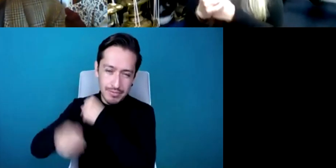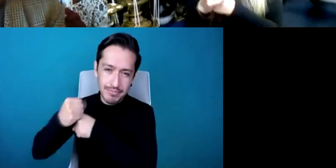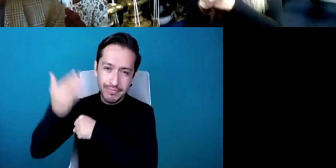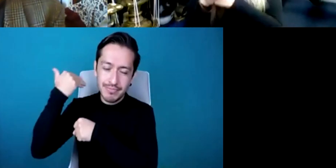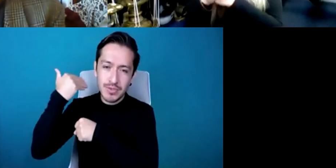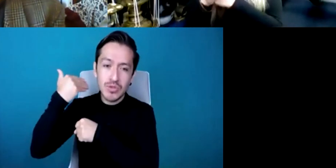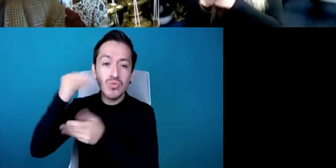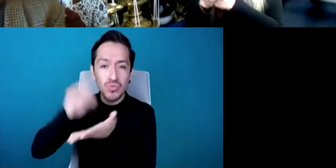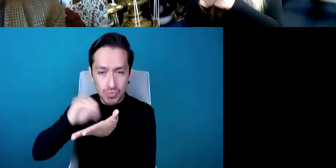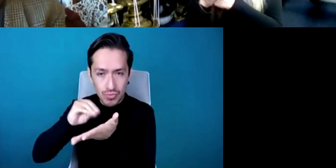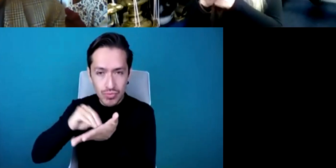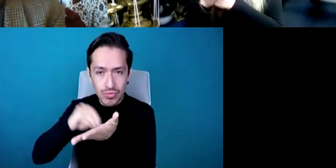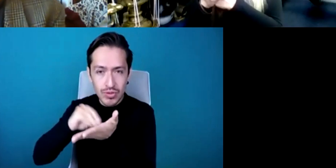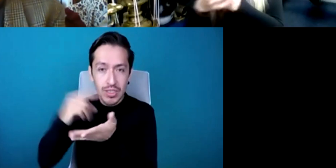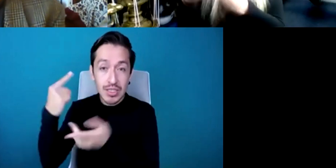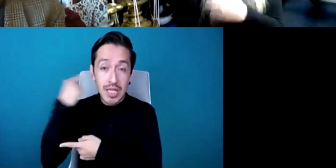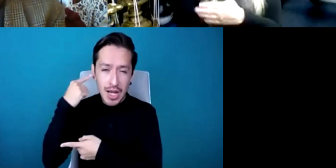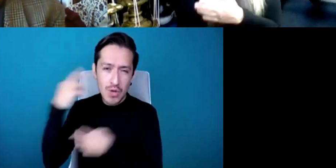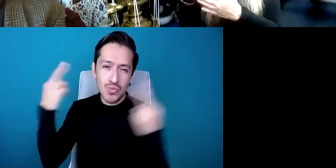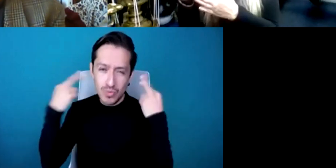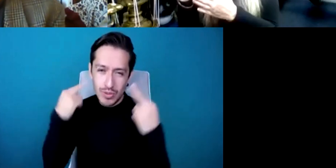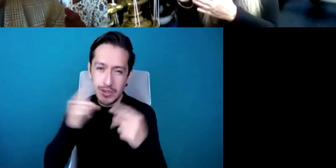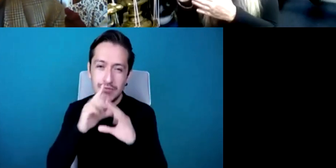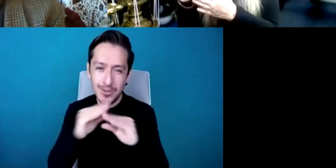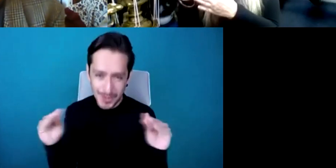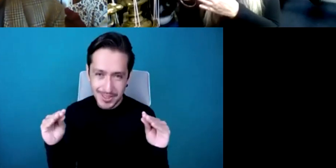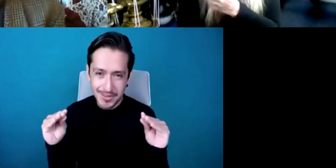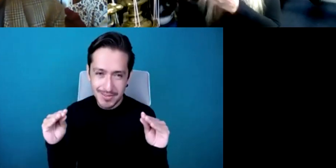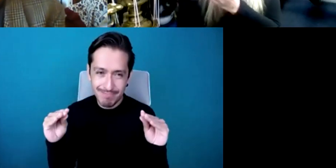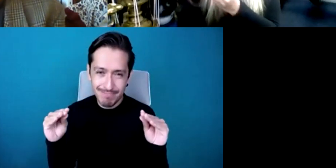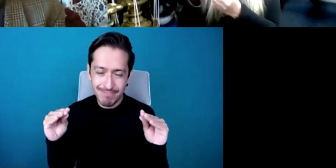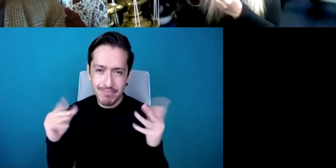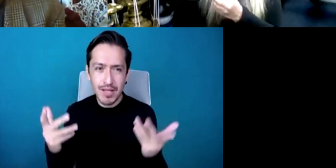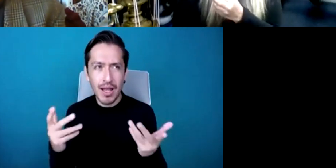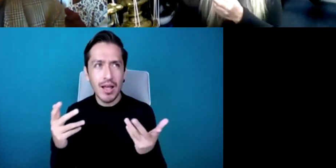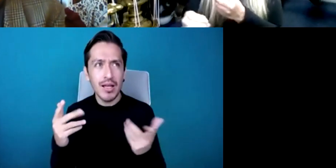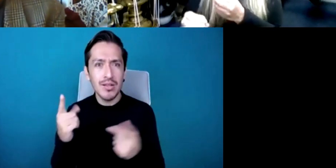and basically this is dealing with 2 000 years worth of man developed sounds